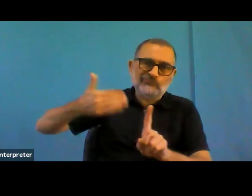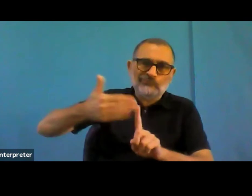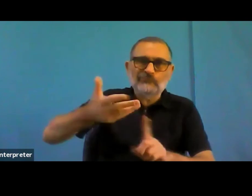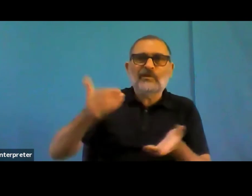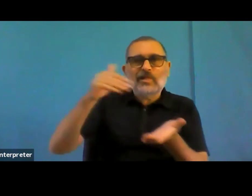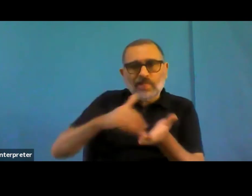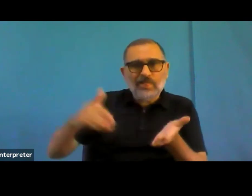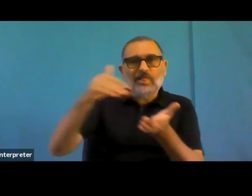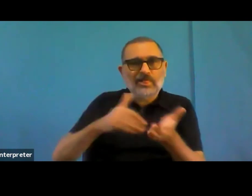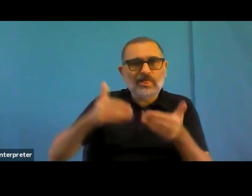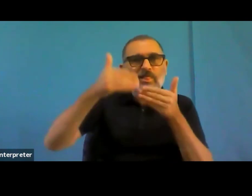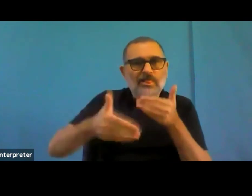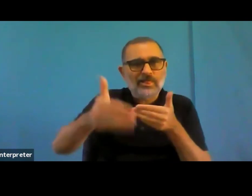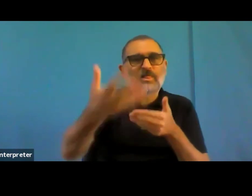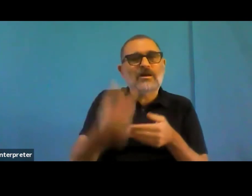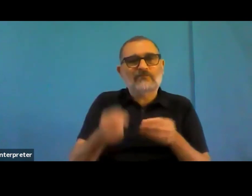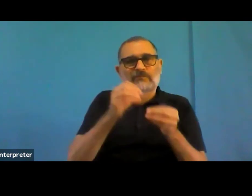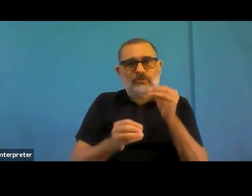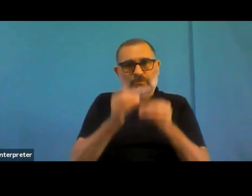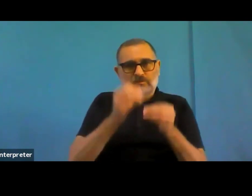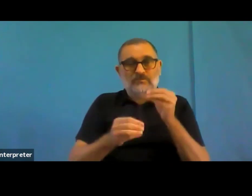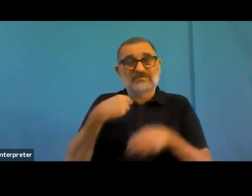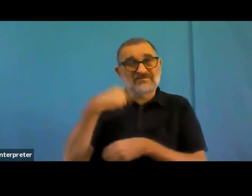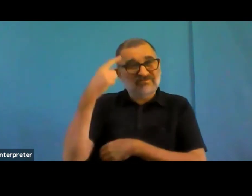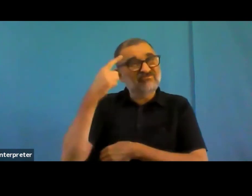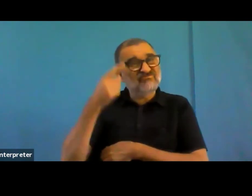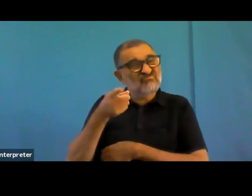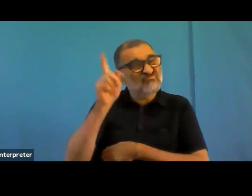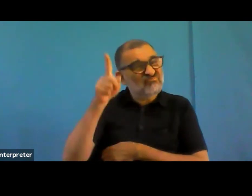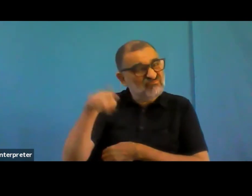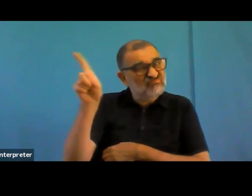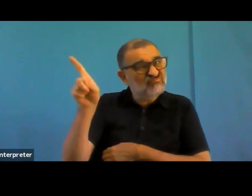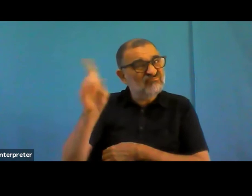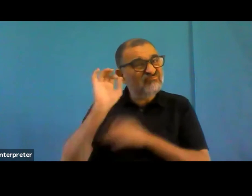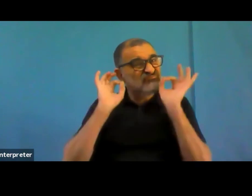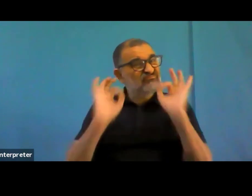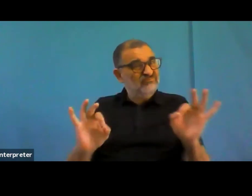I think that people spend a lot of time thinking about Am I in scope or not, why not just be accessible.